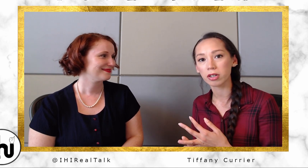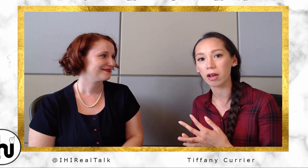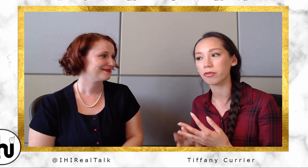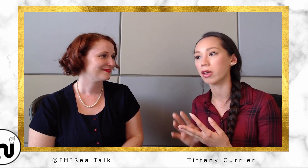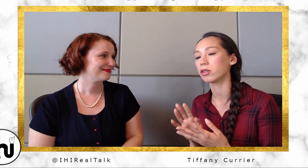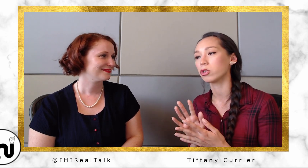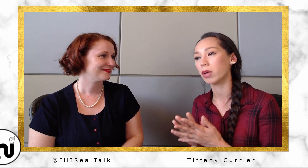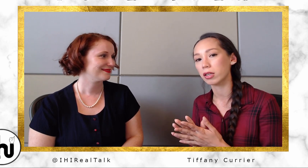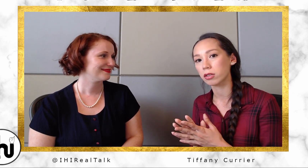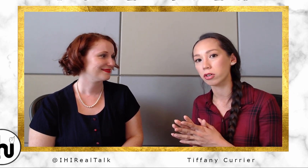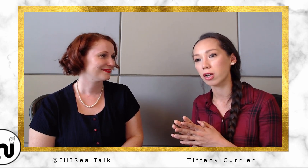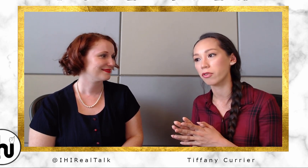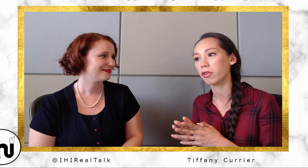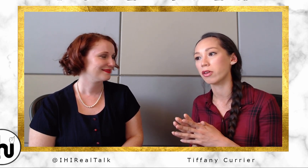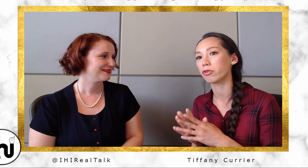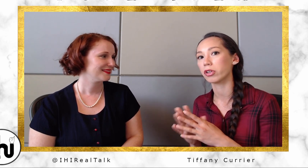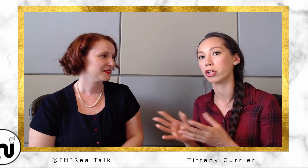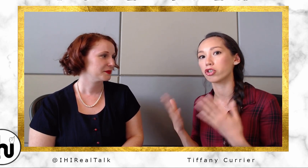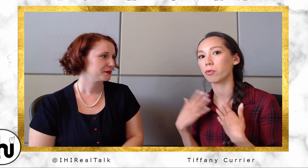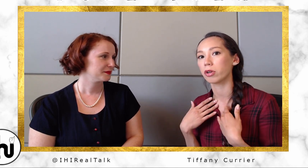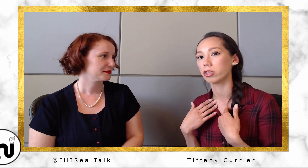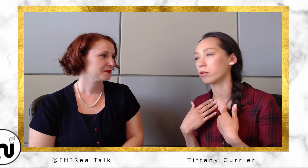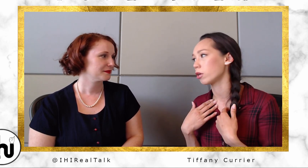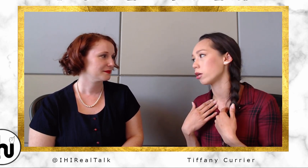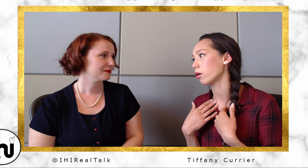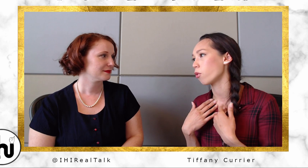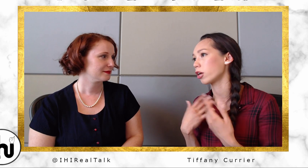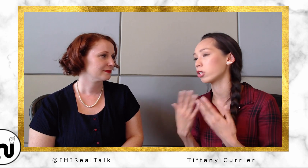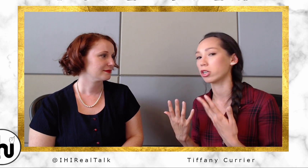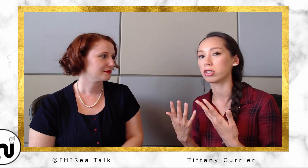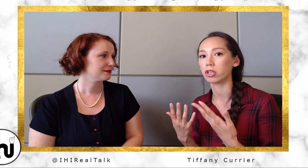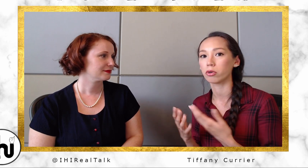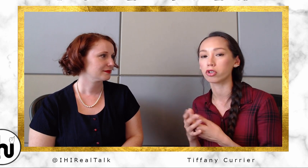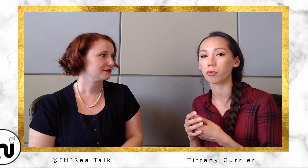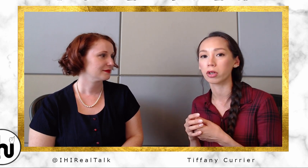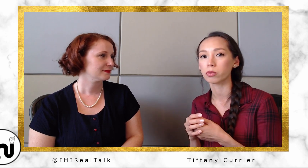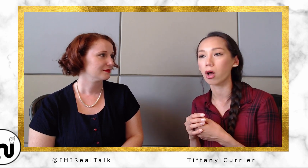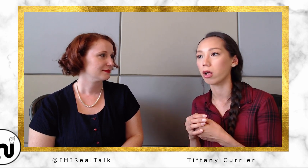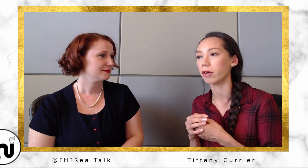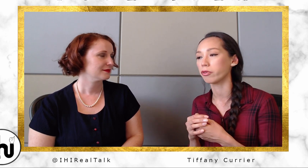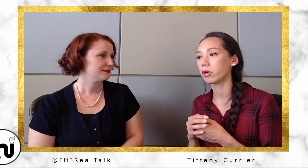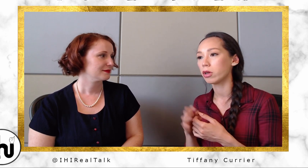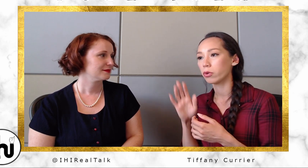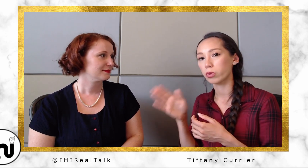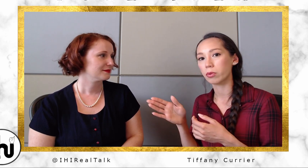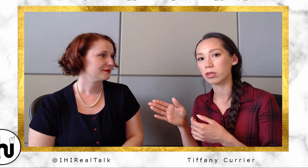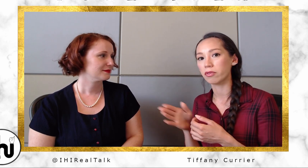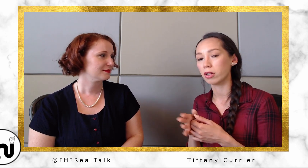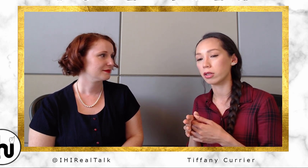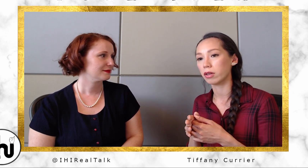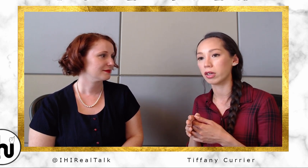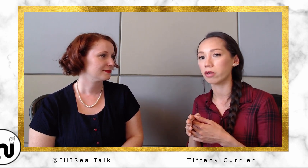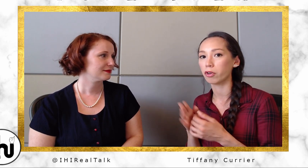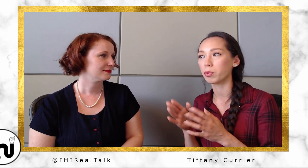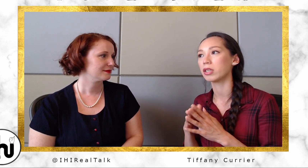And two aunts that are Deaf, and they've really contributed to me wanting to continue interpreting as well. I've when I was living in the Philippines, and